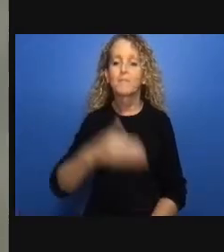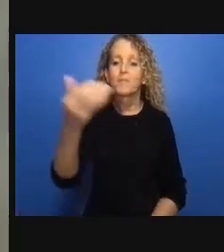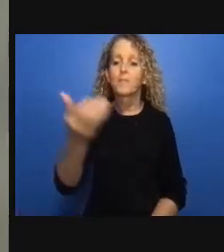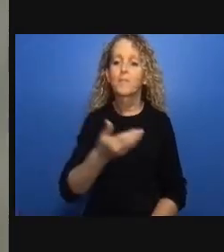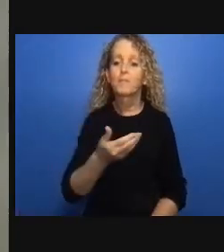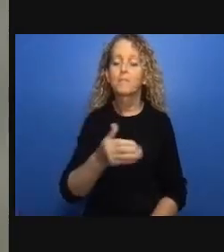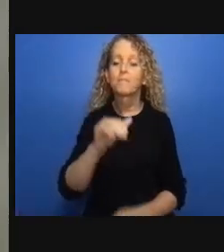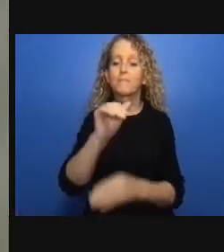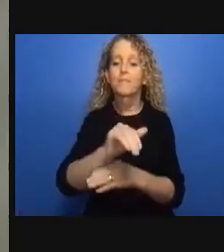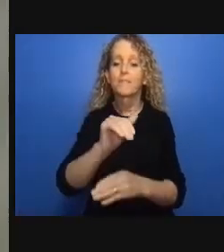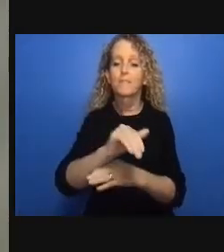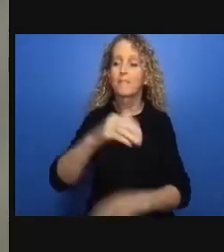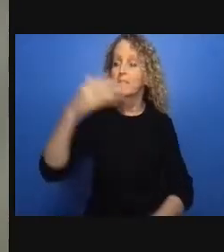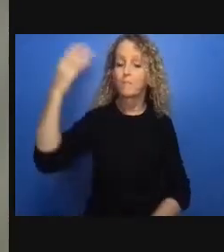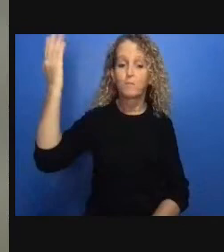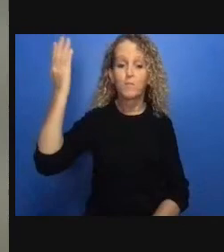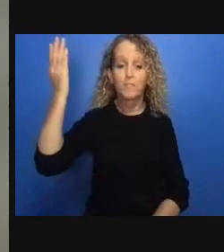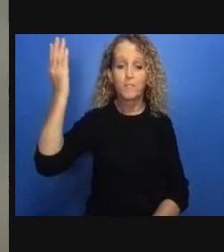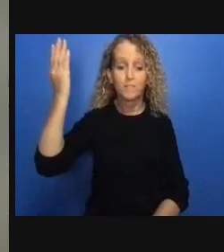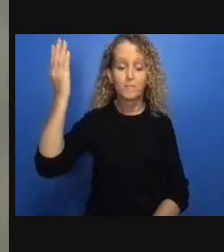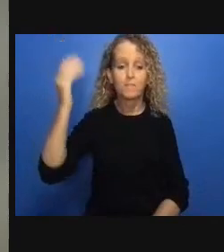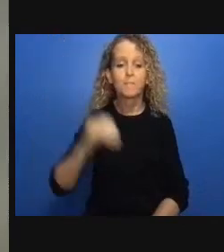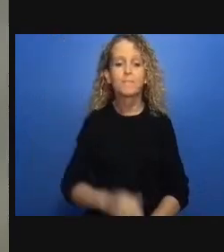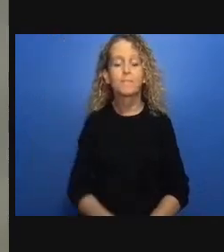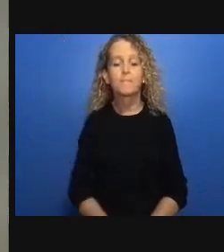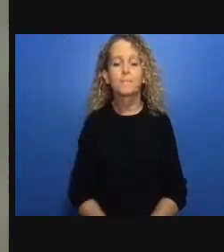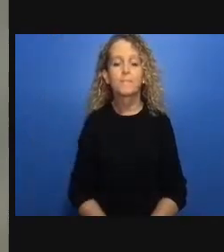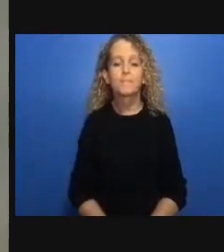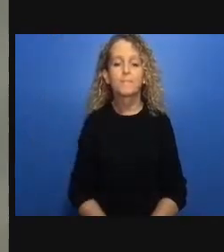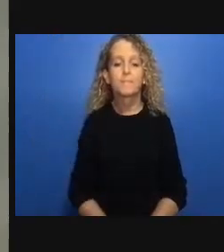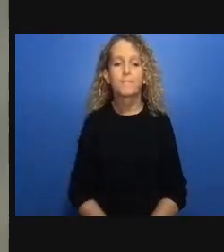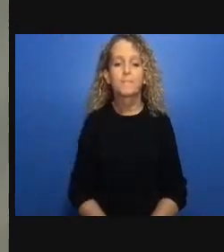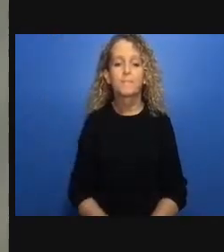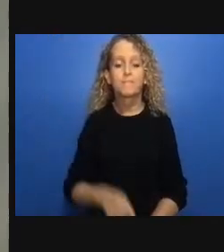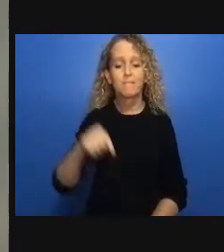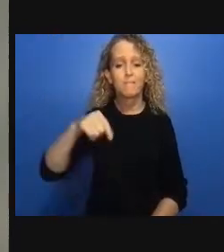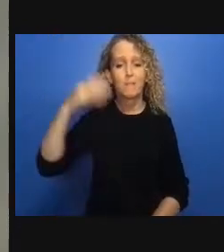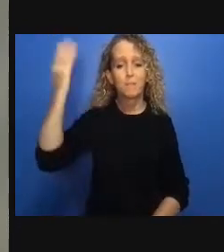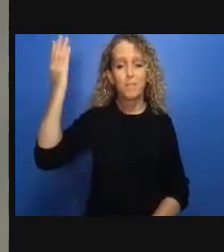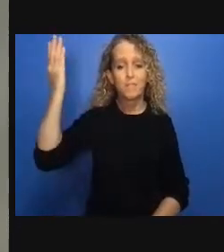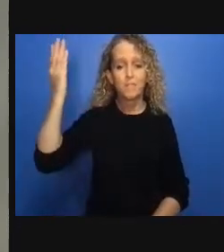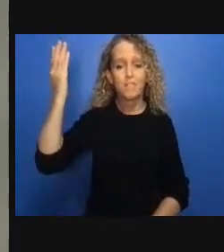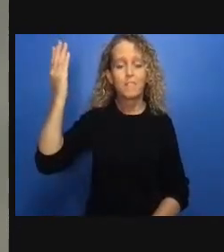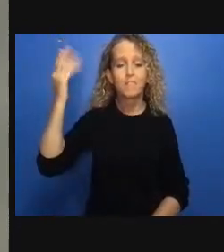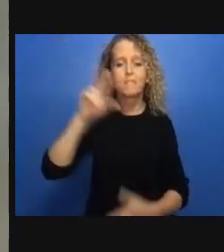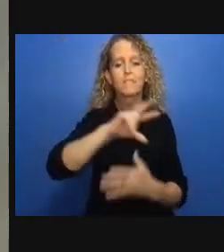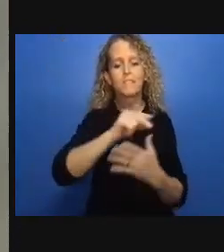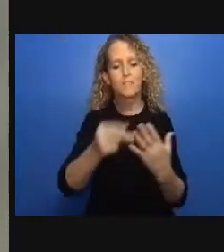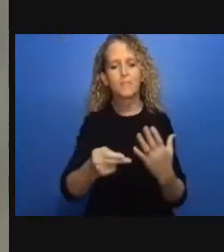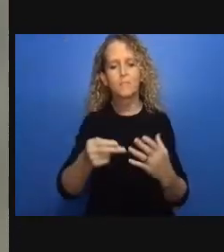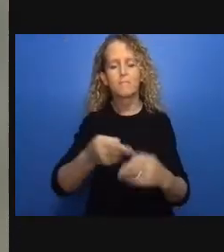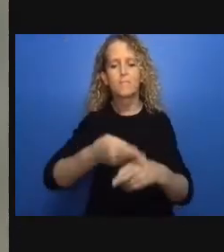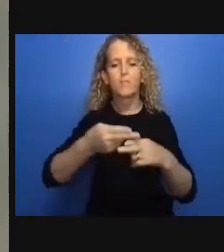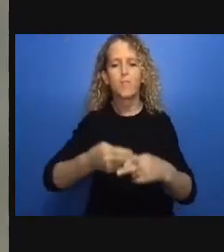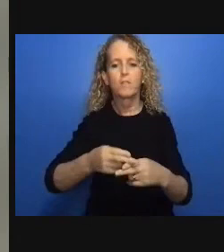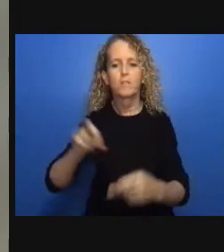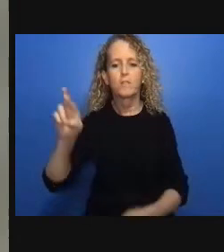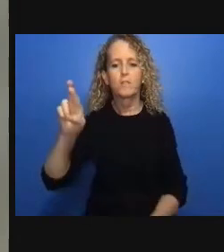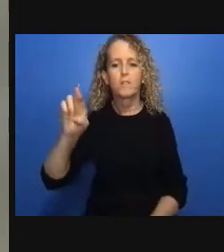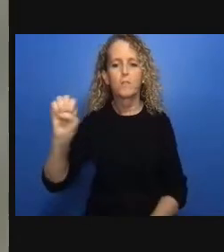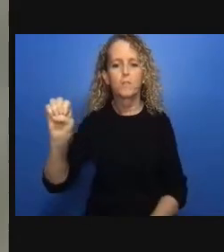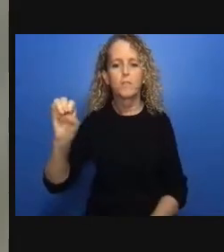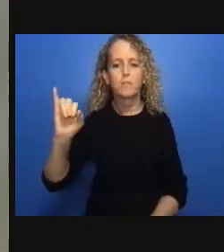overview of our findings and recommendations I'm going to start off by explaining the work that our